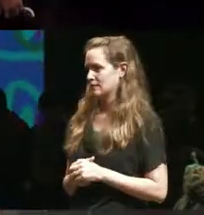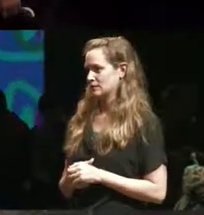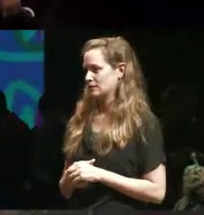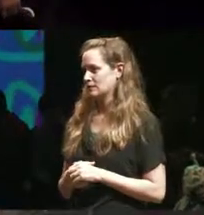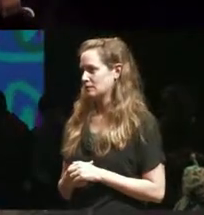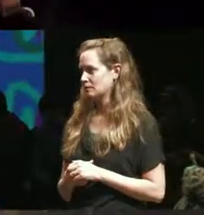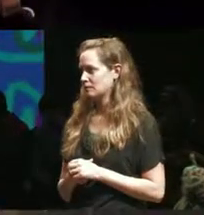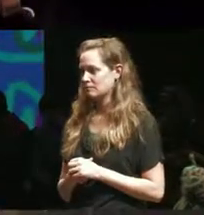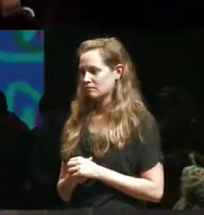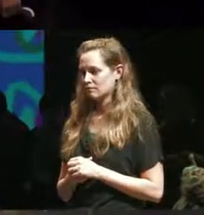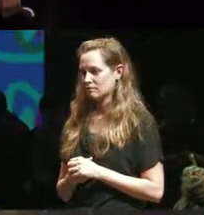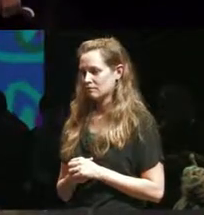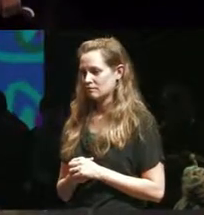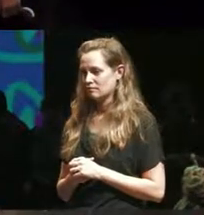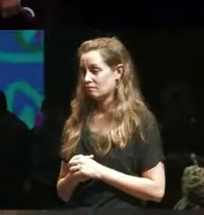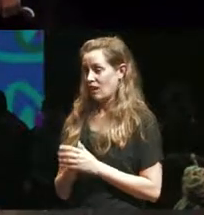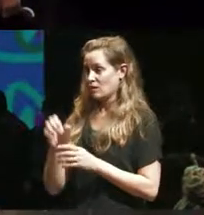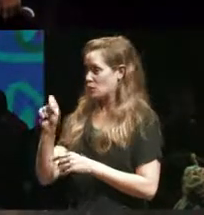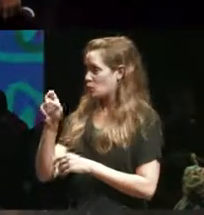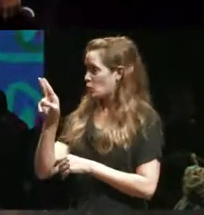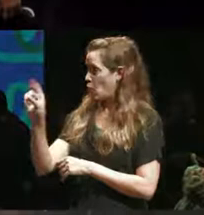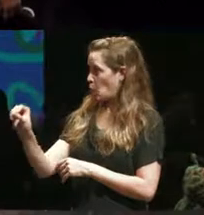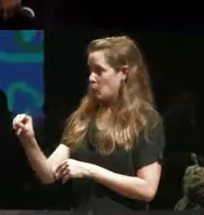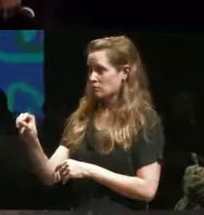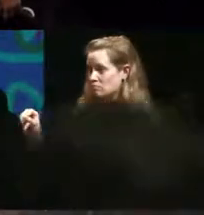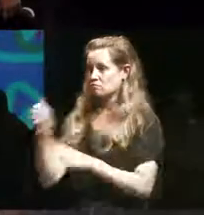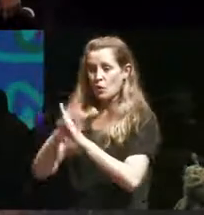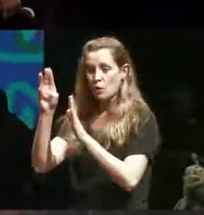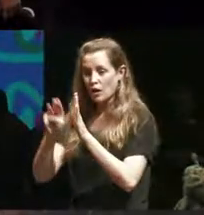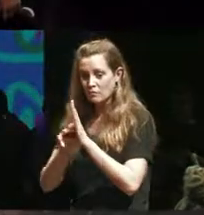actual studio programs because we have so much and many of us have kind of